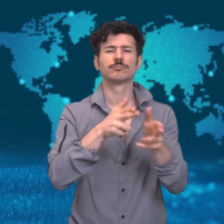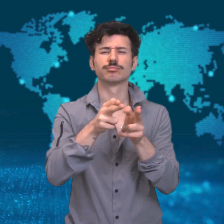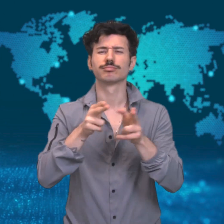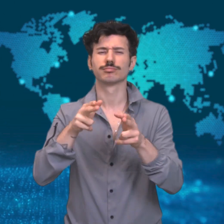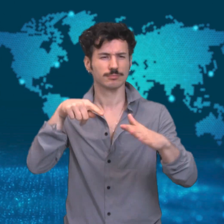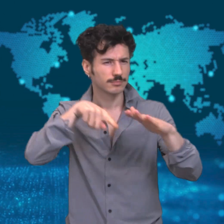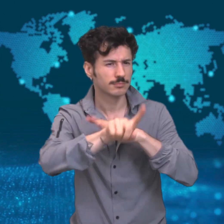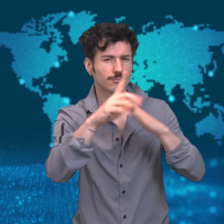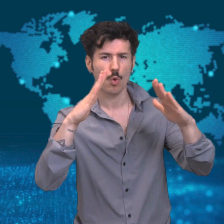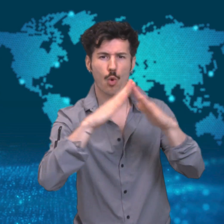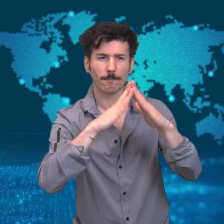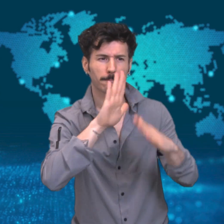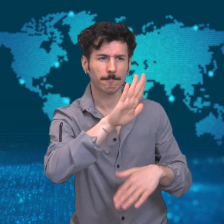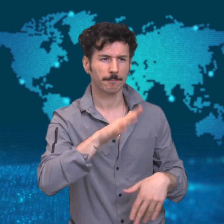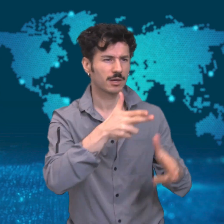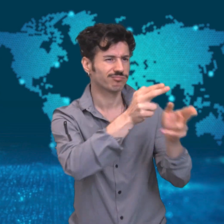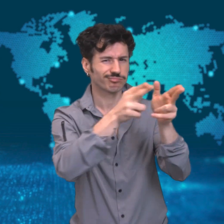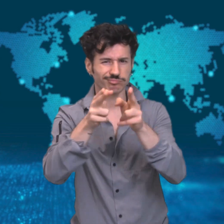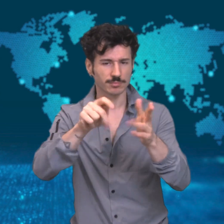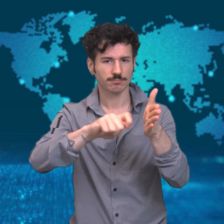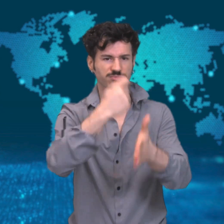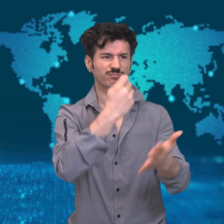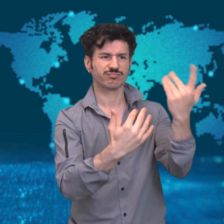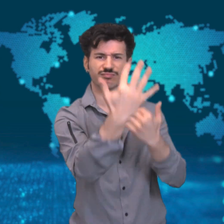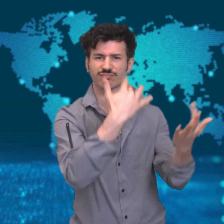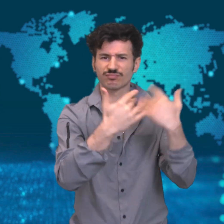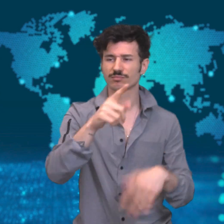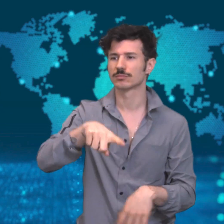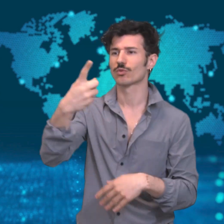a car resembling a RCMP vehicle.